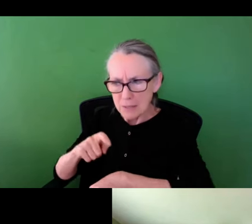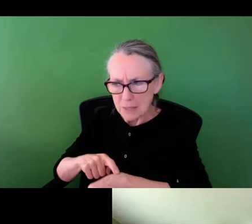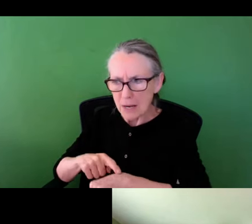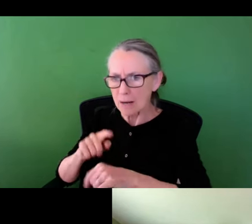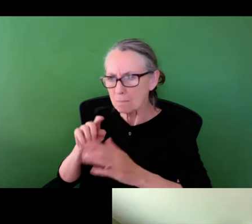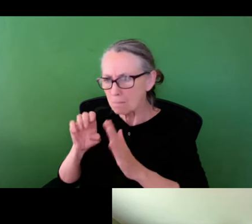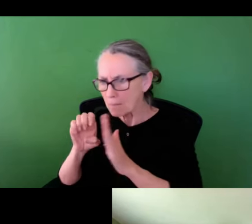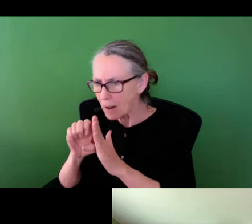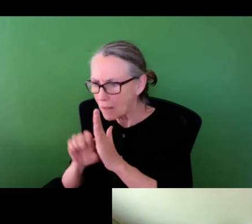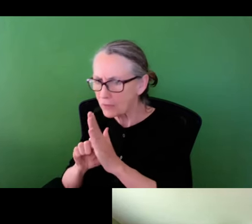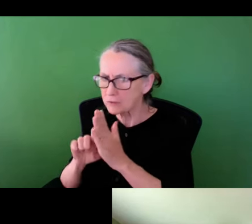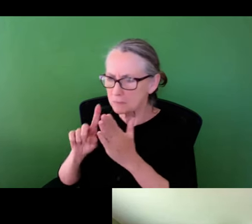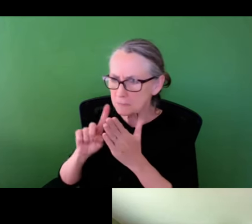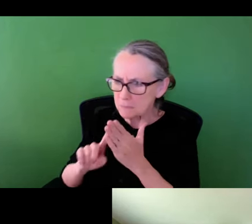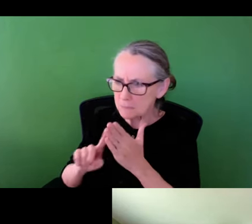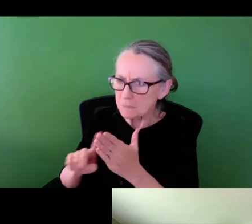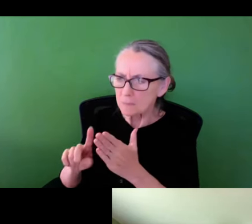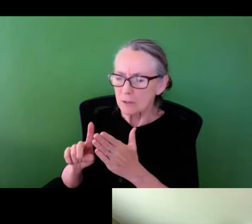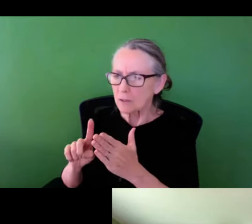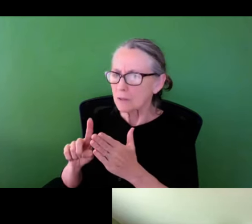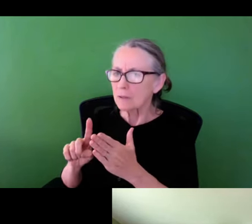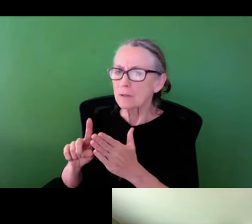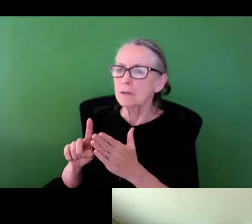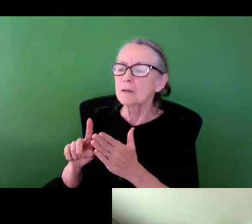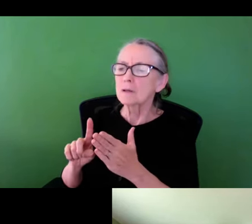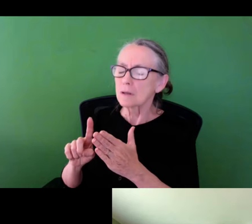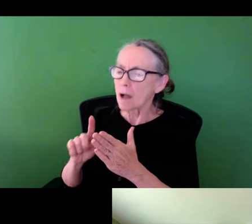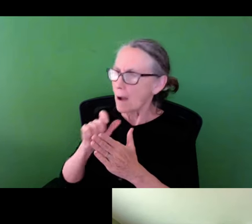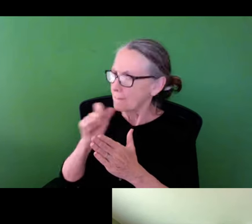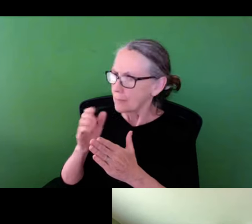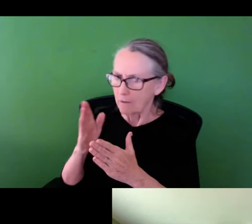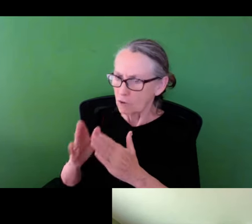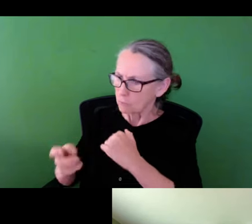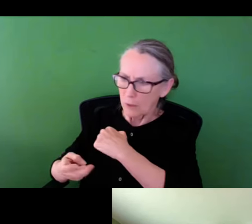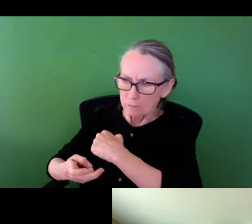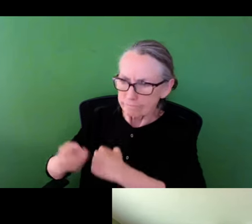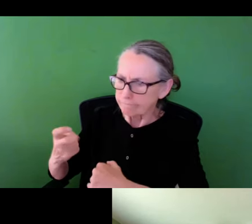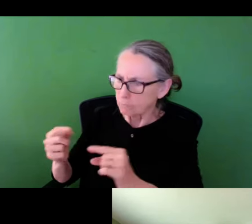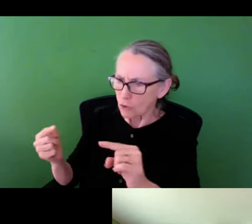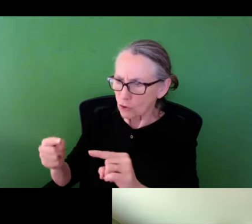putting my best foot forward and being ethical and approaches and did not sorta reflective of